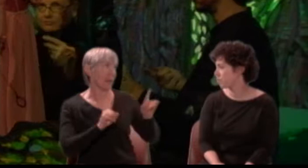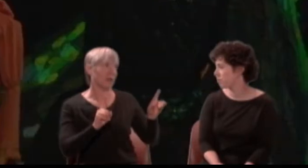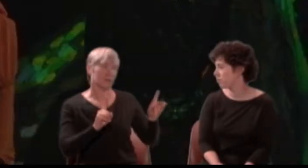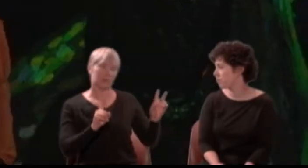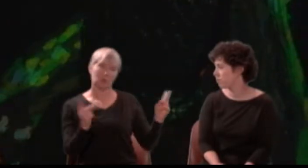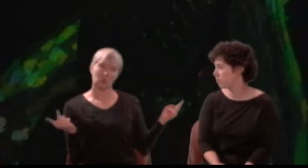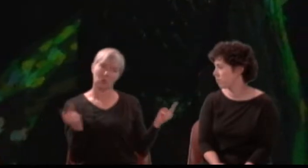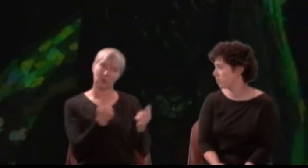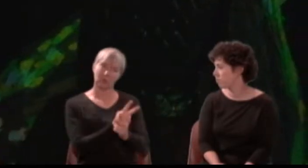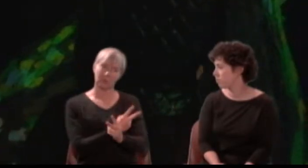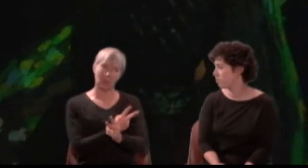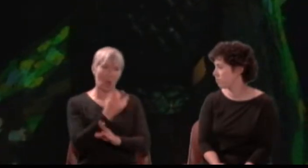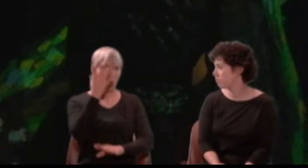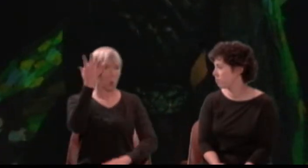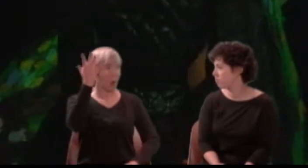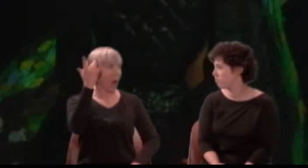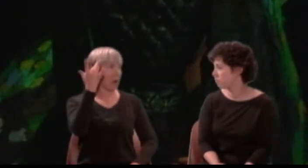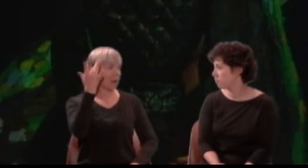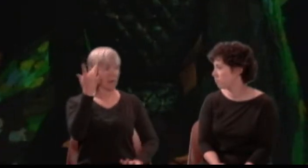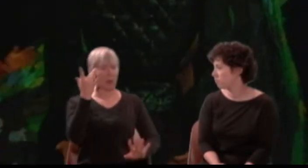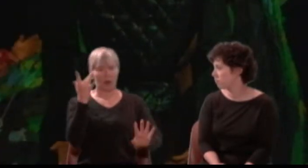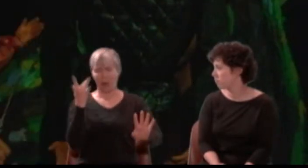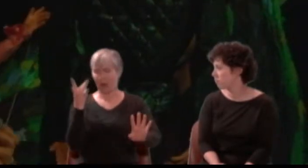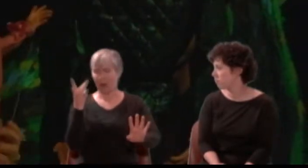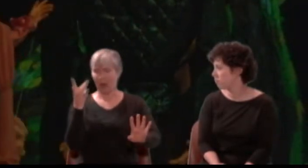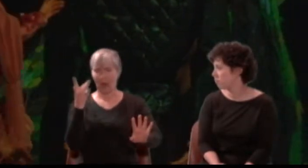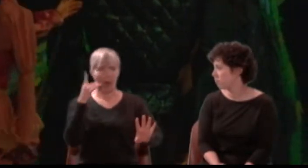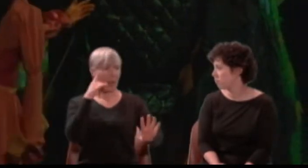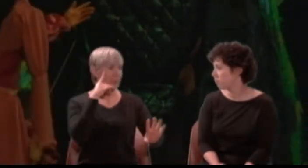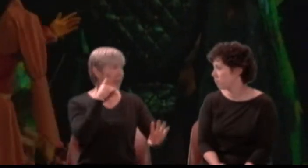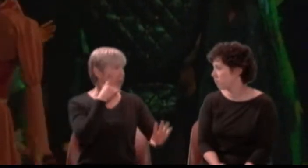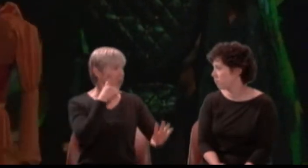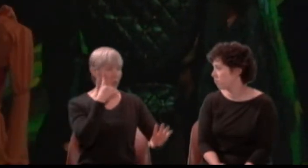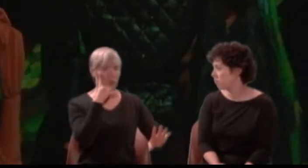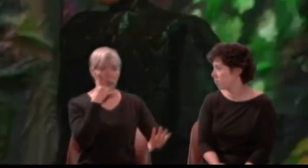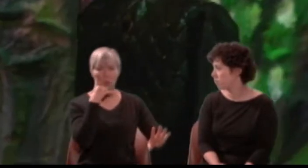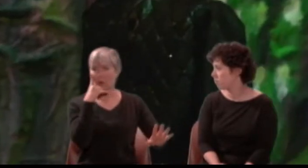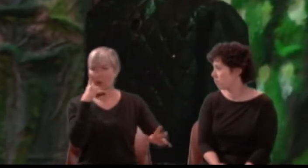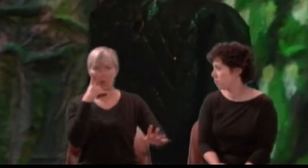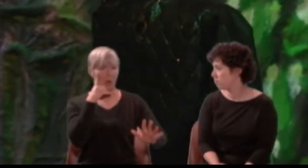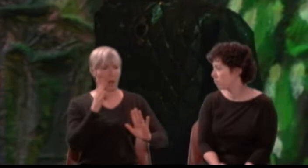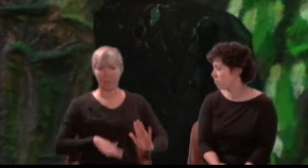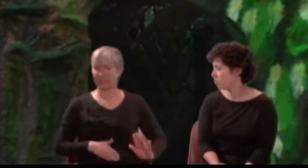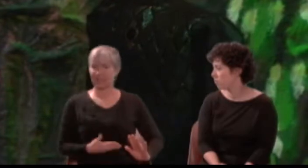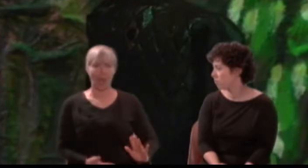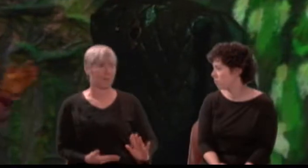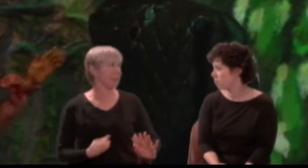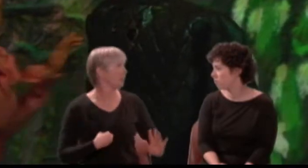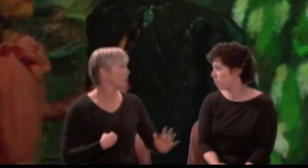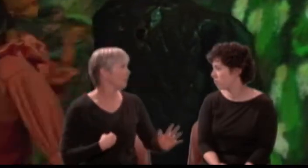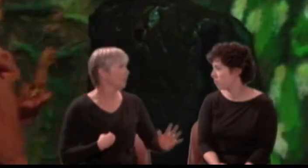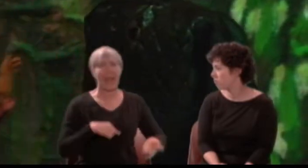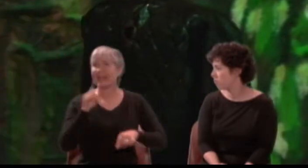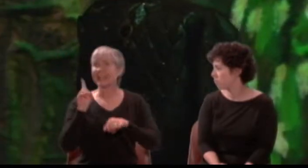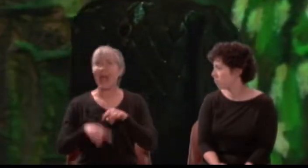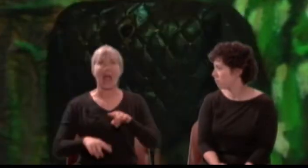for thou, I fear, hast given me cause to curse, it cannot be but thou hast murder' d him!